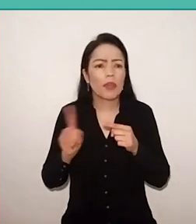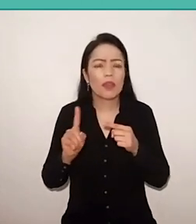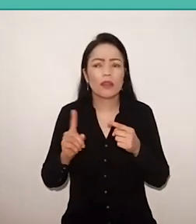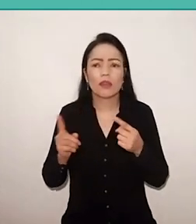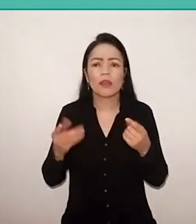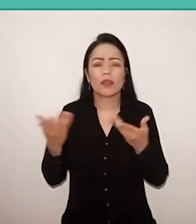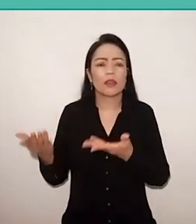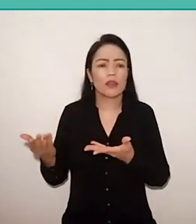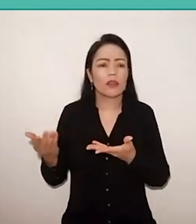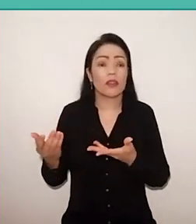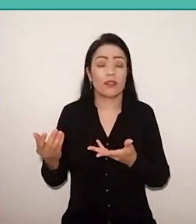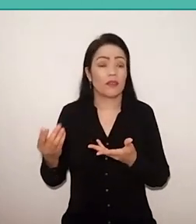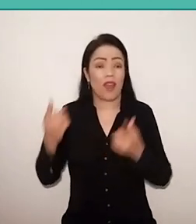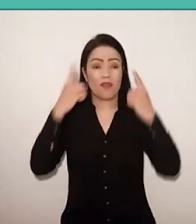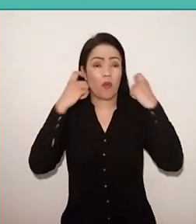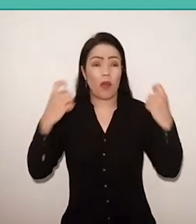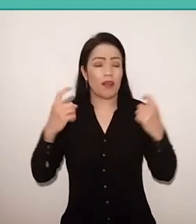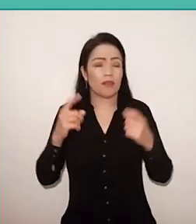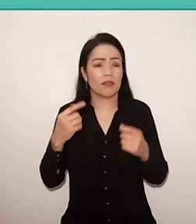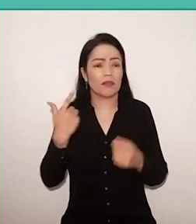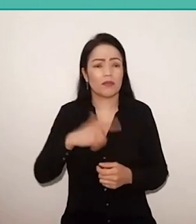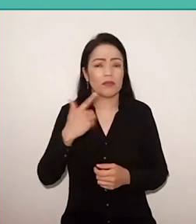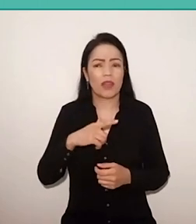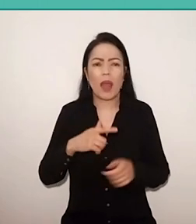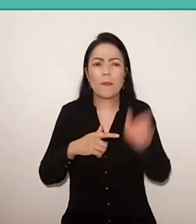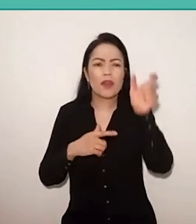and the impression he gave us is that the the person was talking about another Paulo.